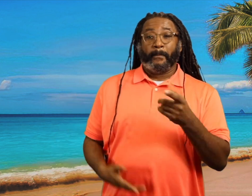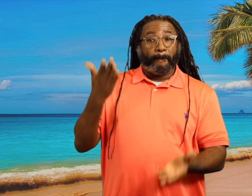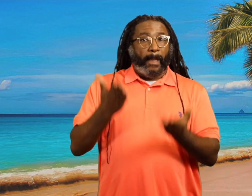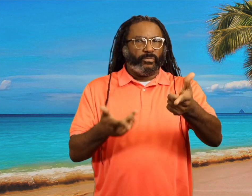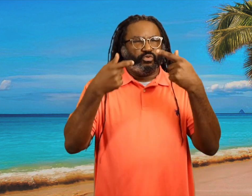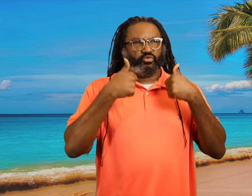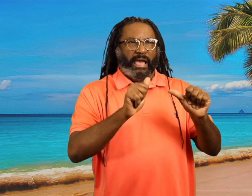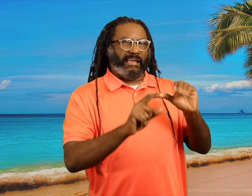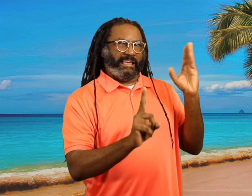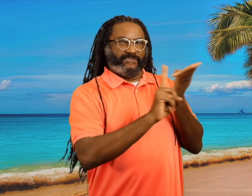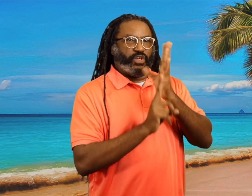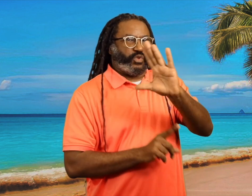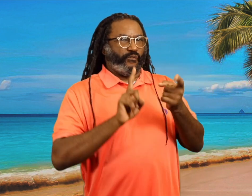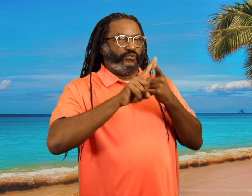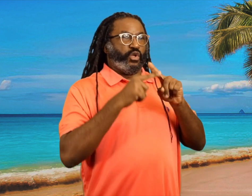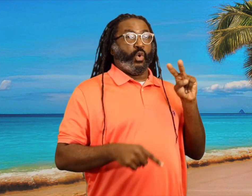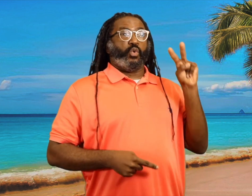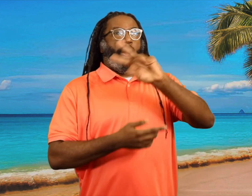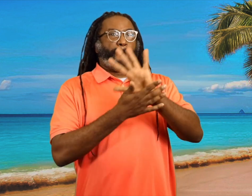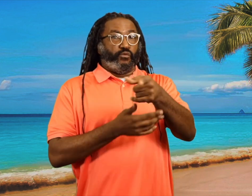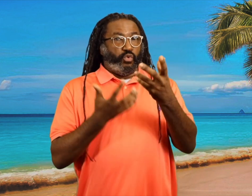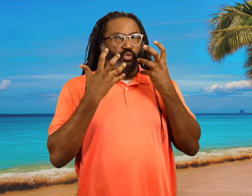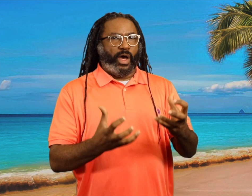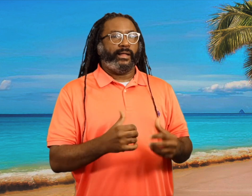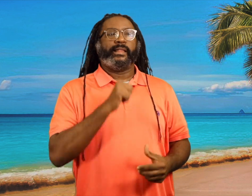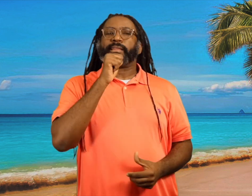Maybe you've tried to convince your friends to go out to a movie you wanted to see